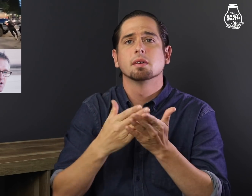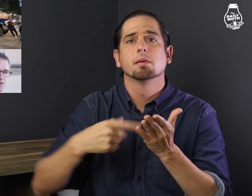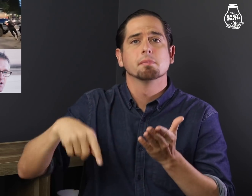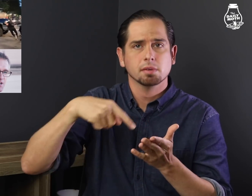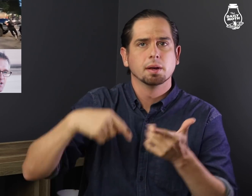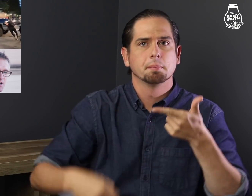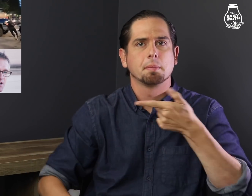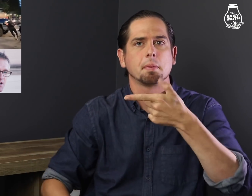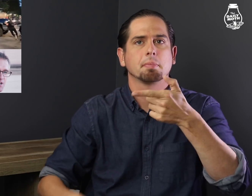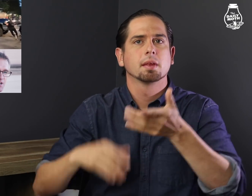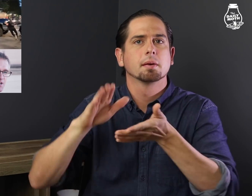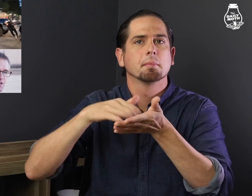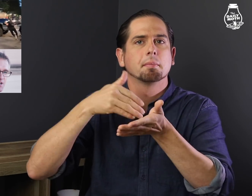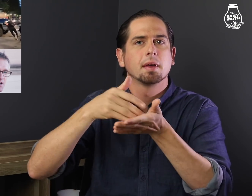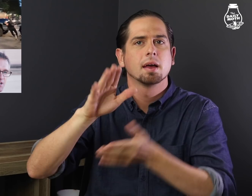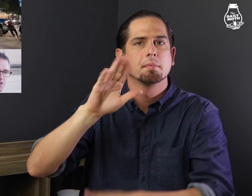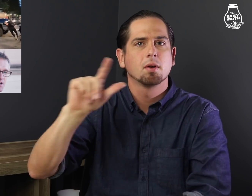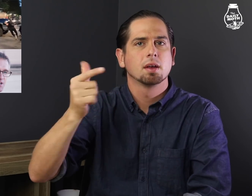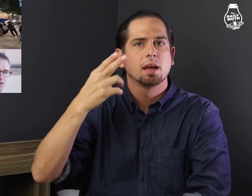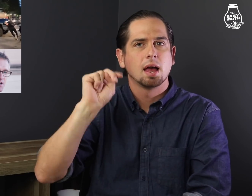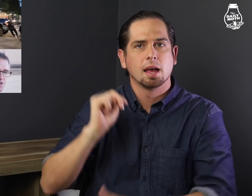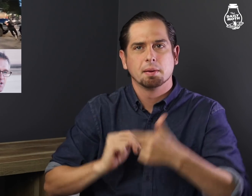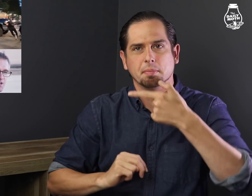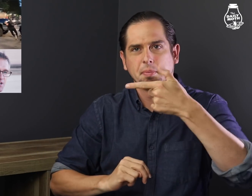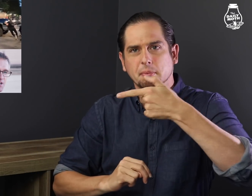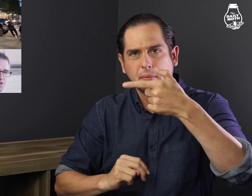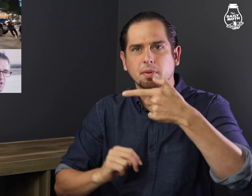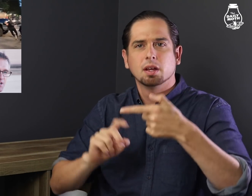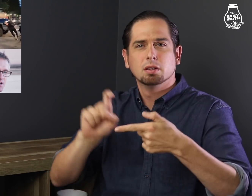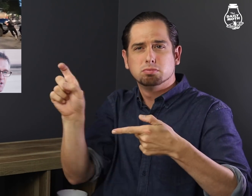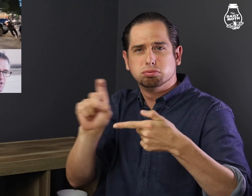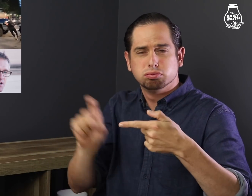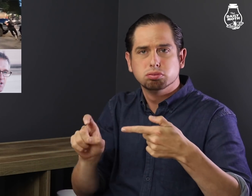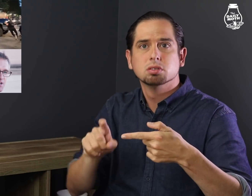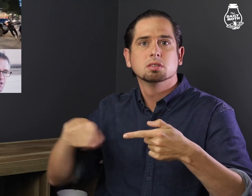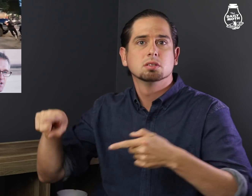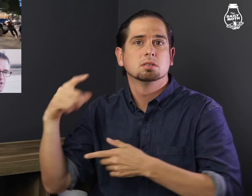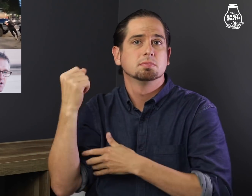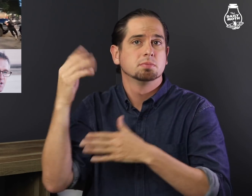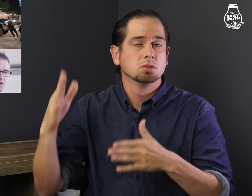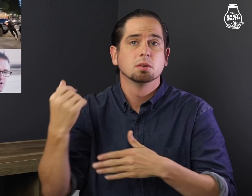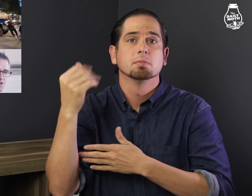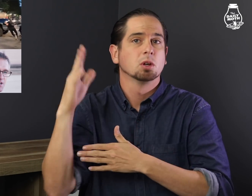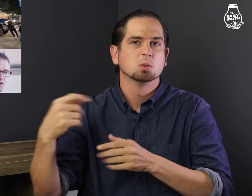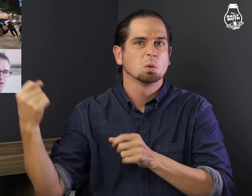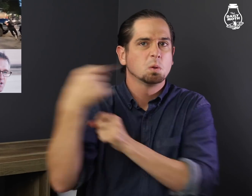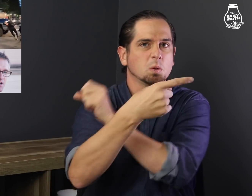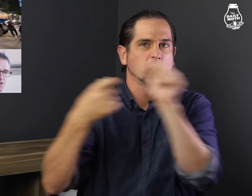Some used paintball guns to shoot at protesters,